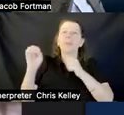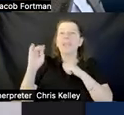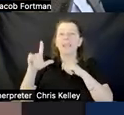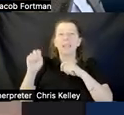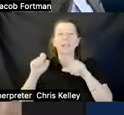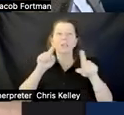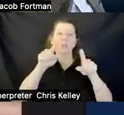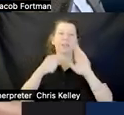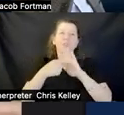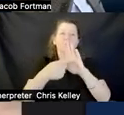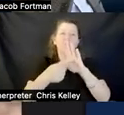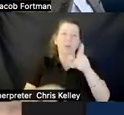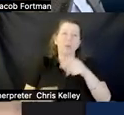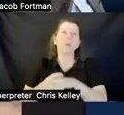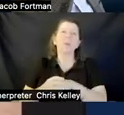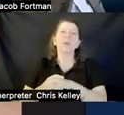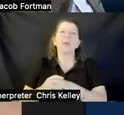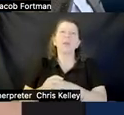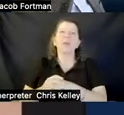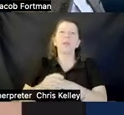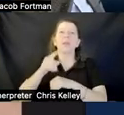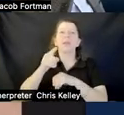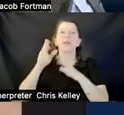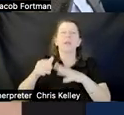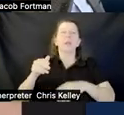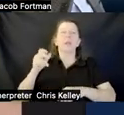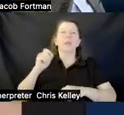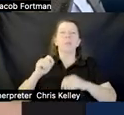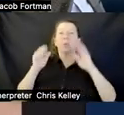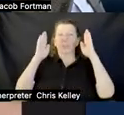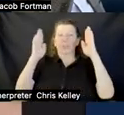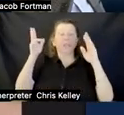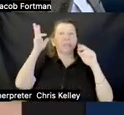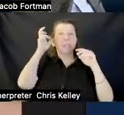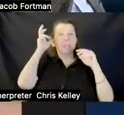demonstration of the user first here a spatial audio description and here they transition into